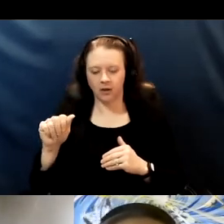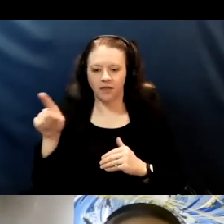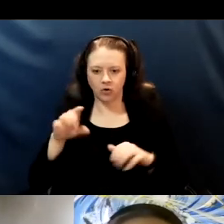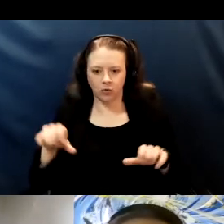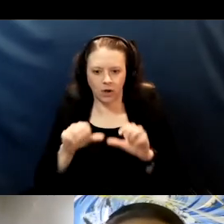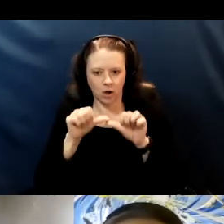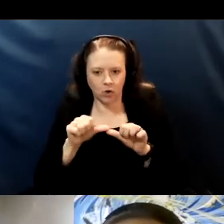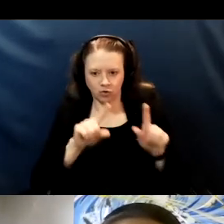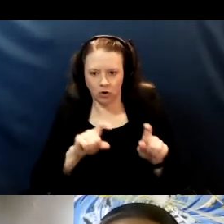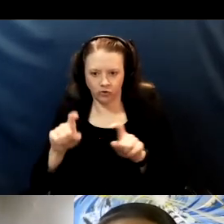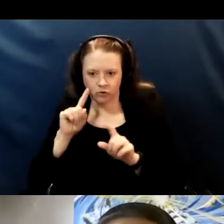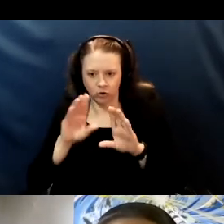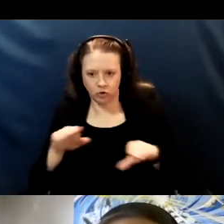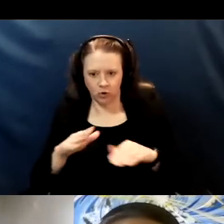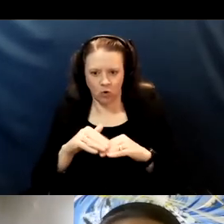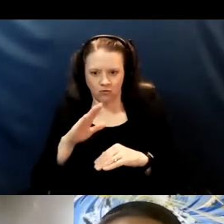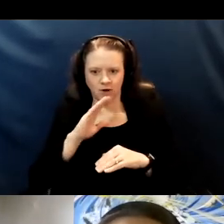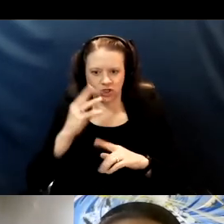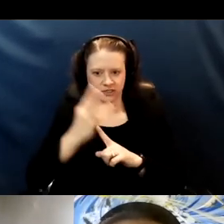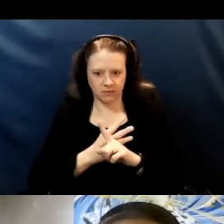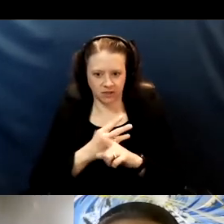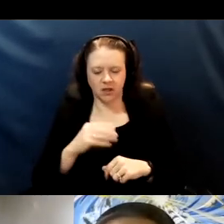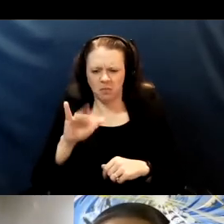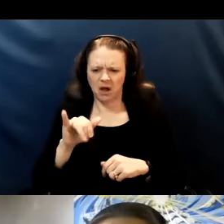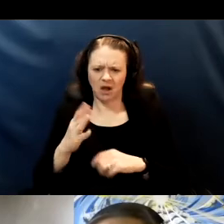And so I think that by the fall or winter